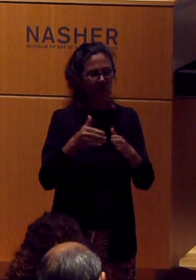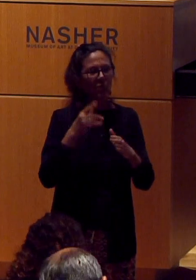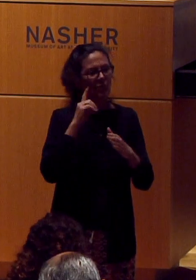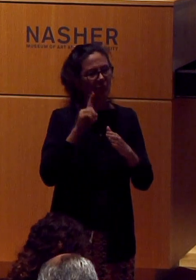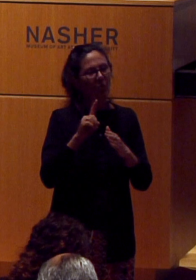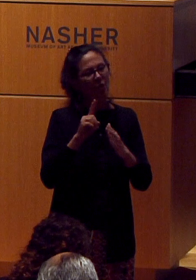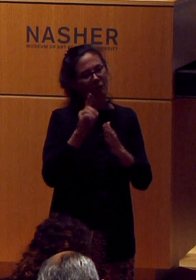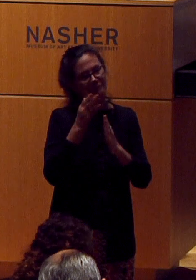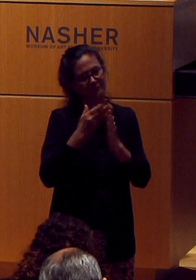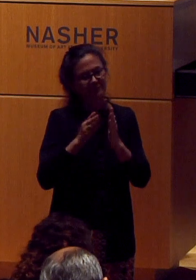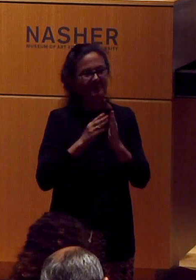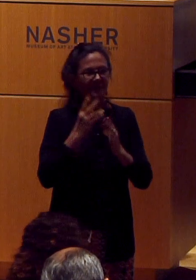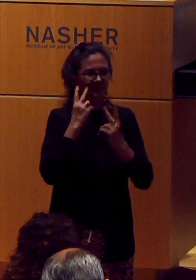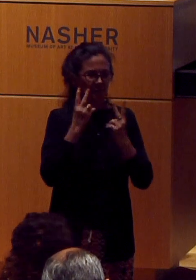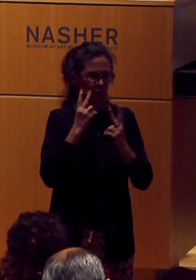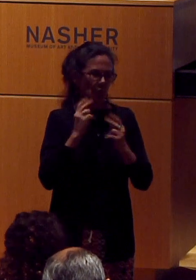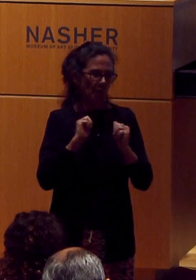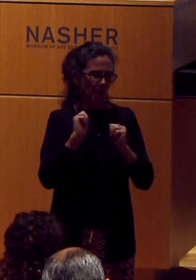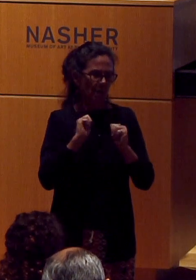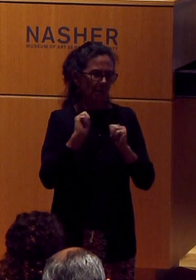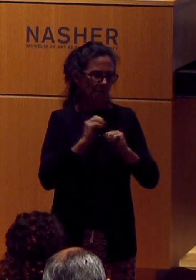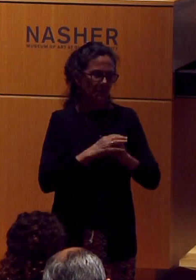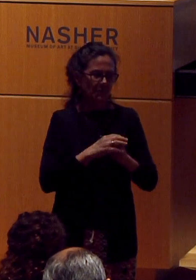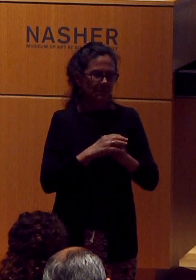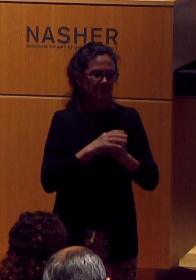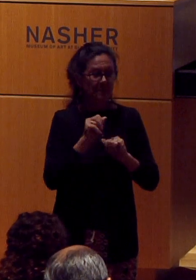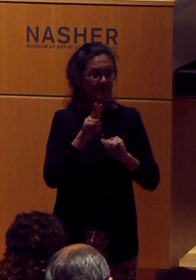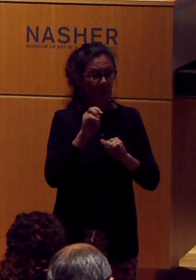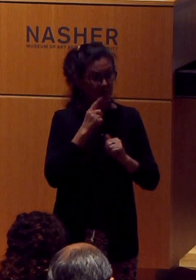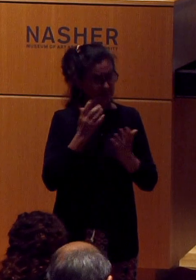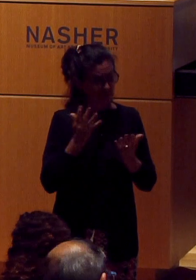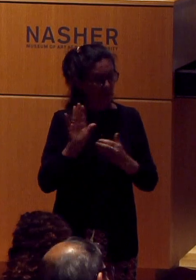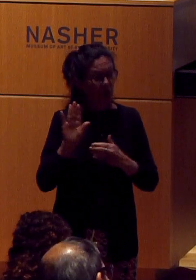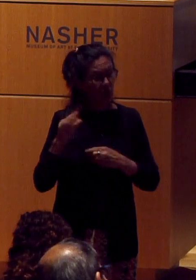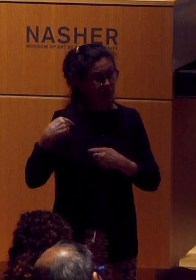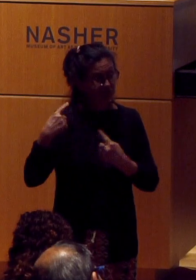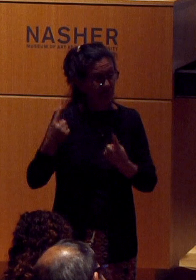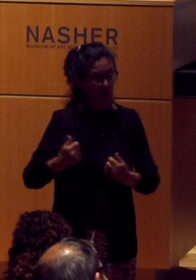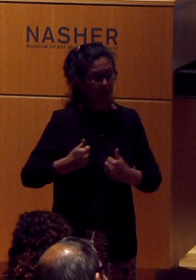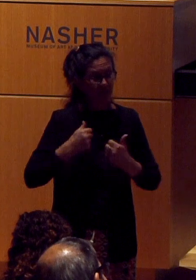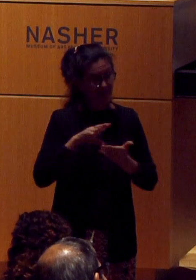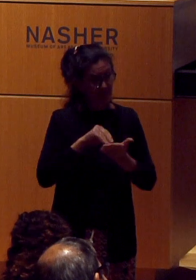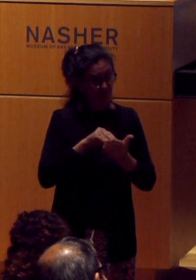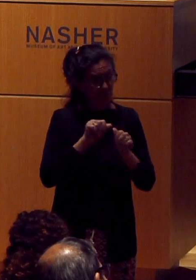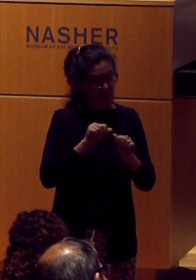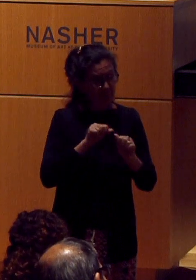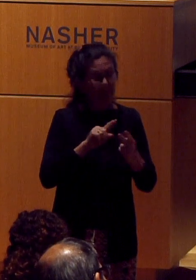and performing visual artist project. Barnes says that her lifetime of learning abilities, creative skills, and experiences